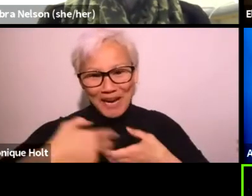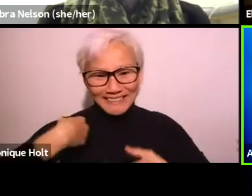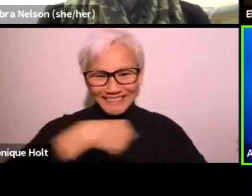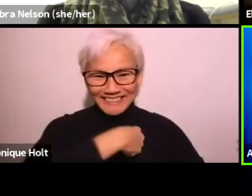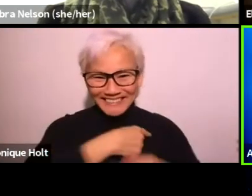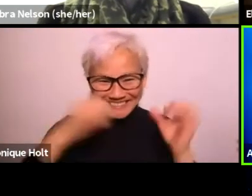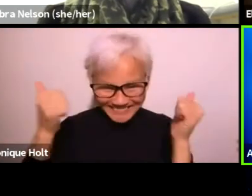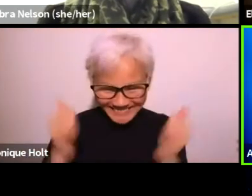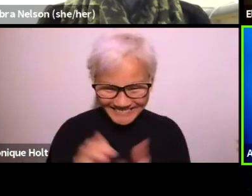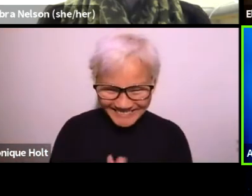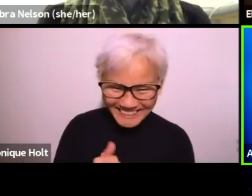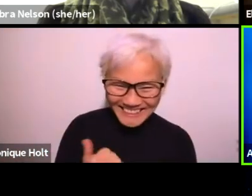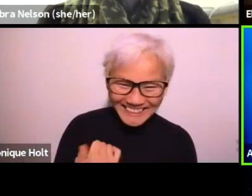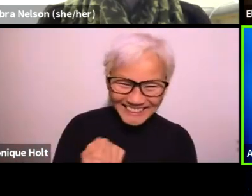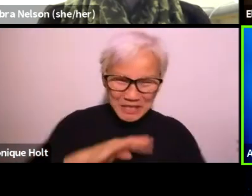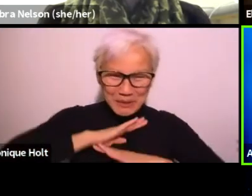I'm very happy that you joined us.